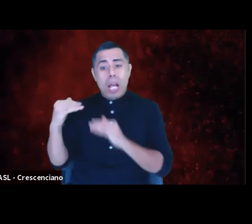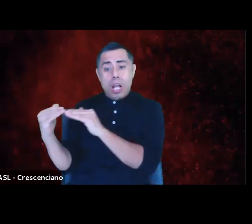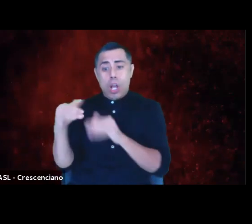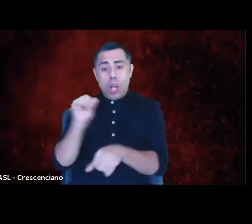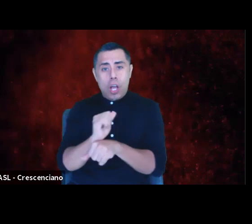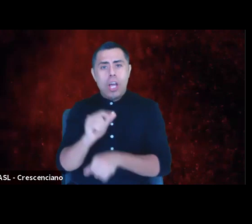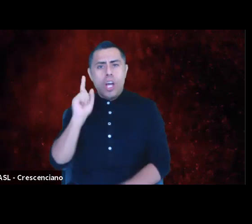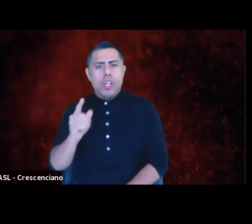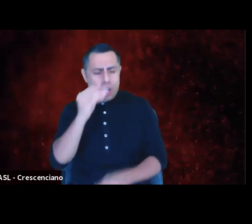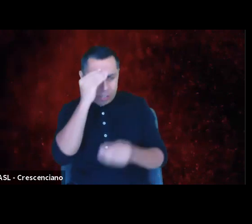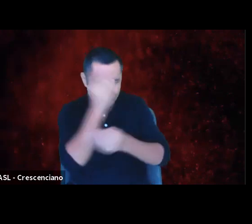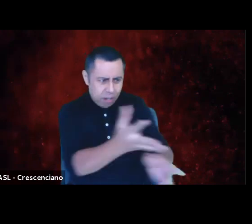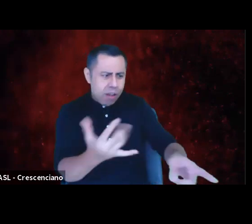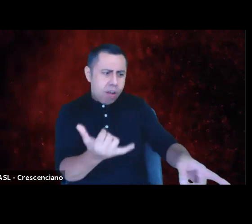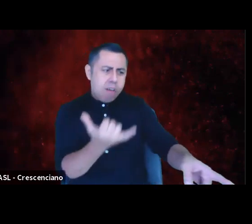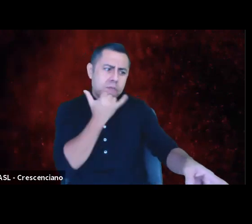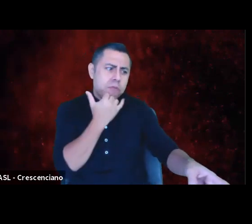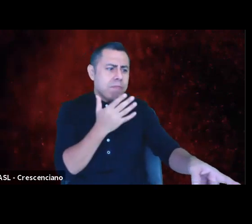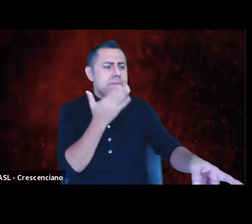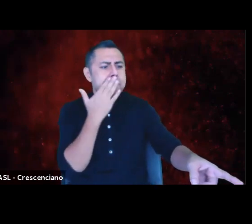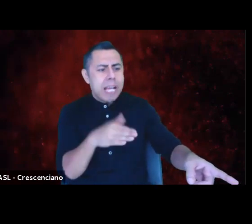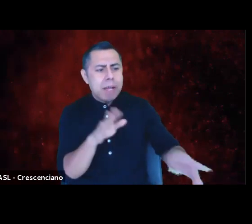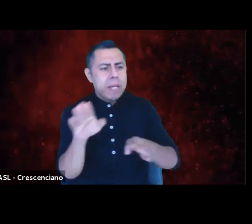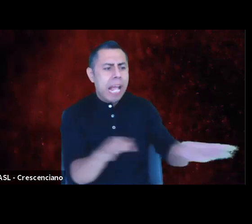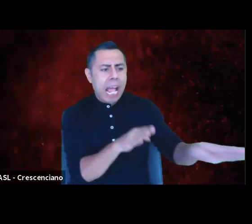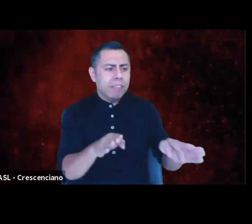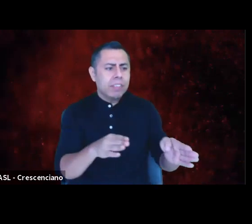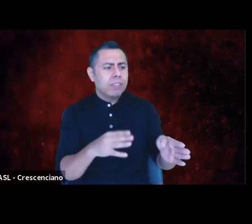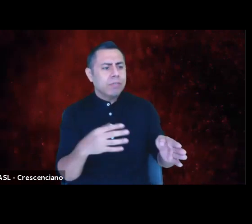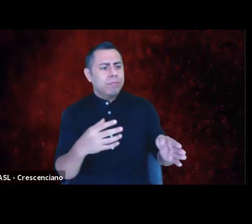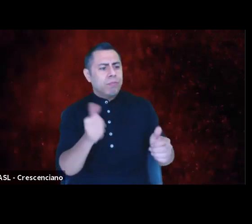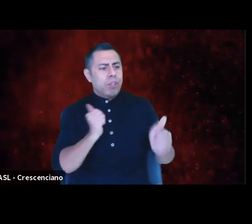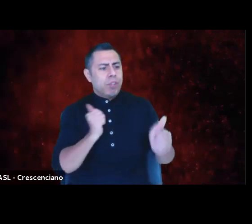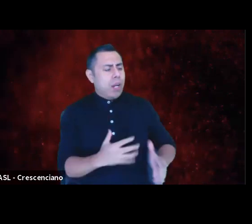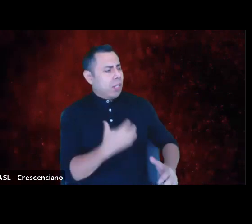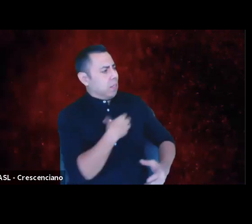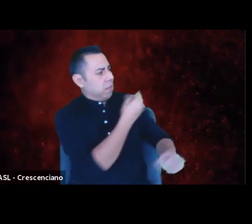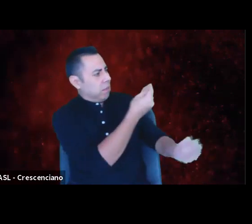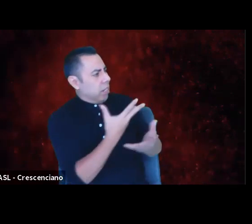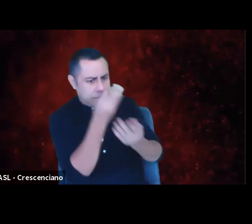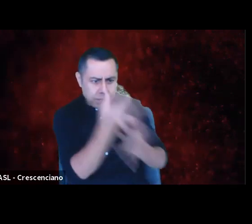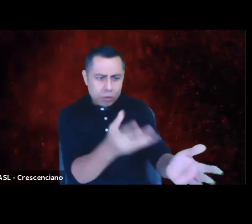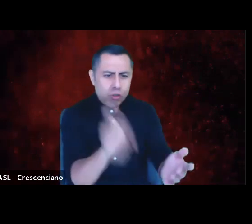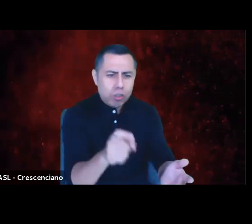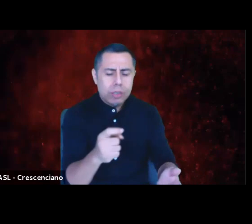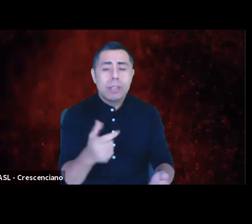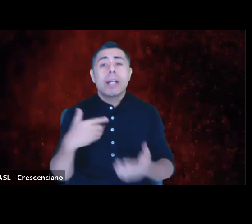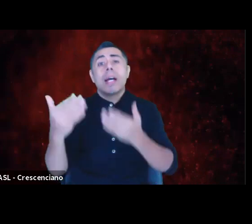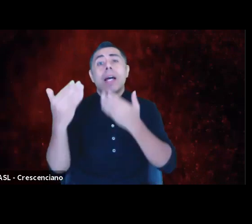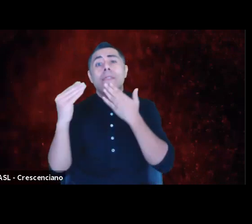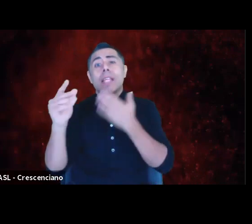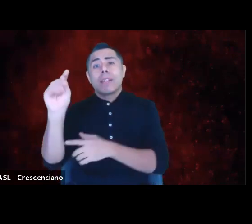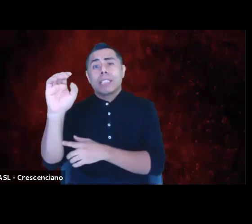our artists are speaking out about. I'm thankful for the way in which TCG has made changes to the convening and to today's panel.